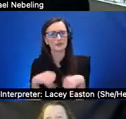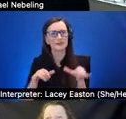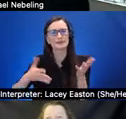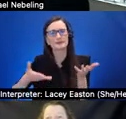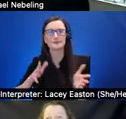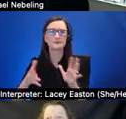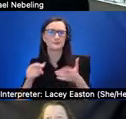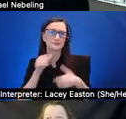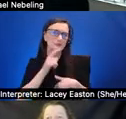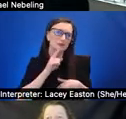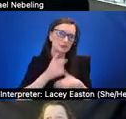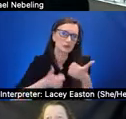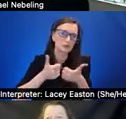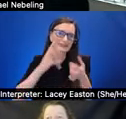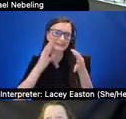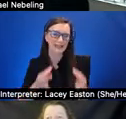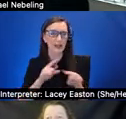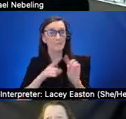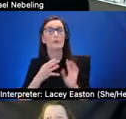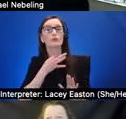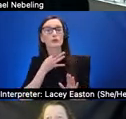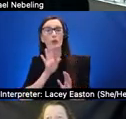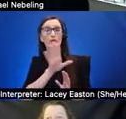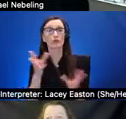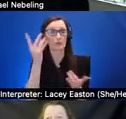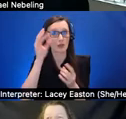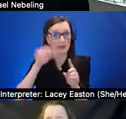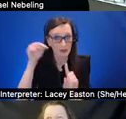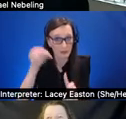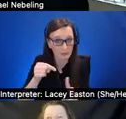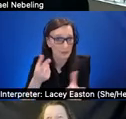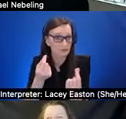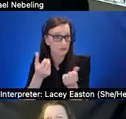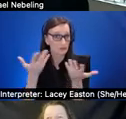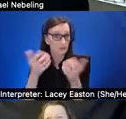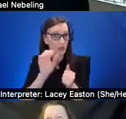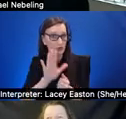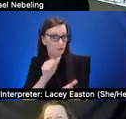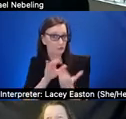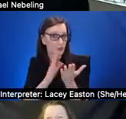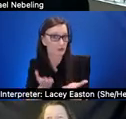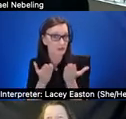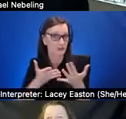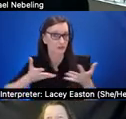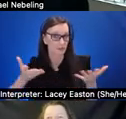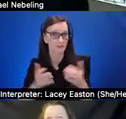we're curious to hear um your thoughts on this and how we might accomplish those uh next slide please